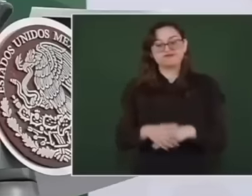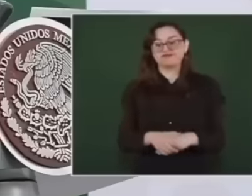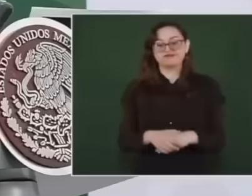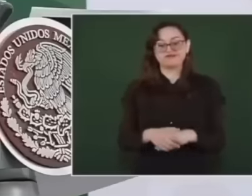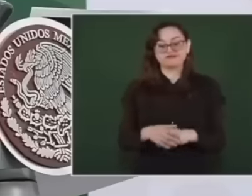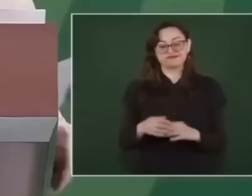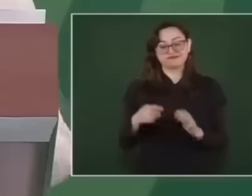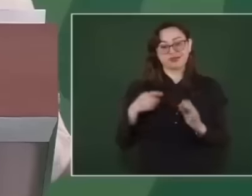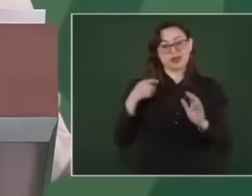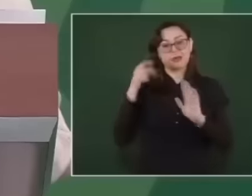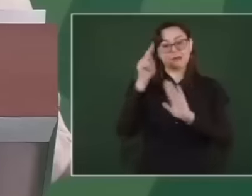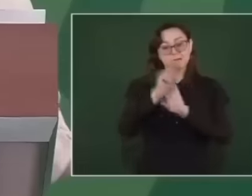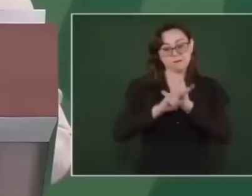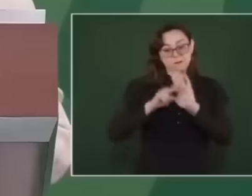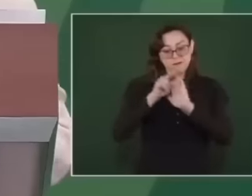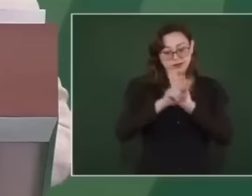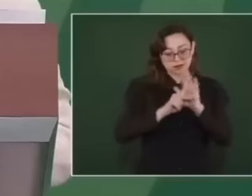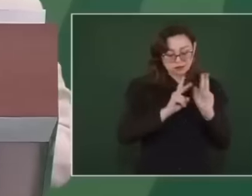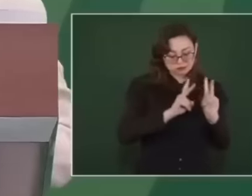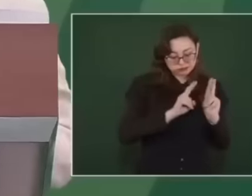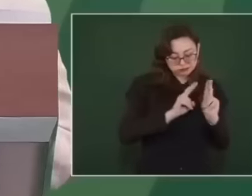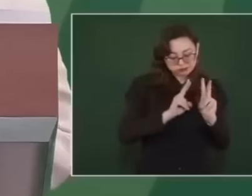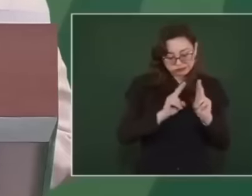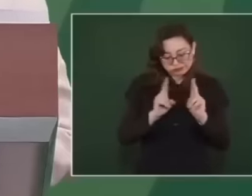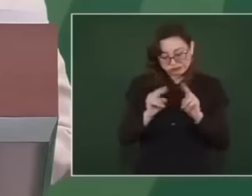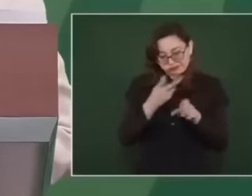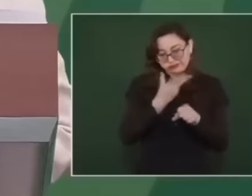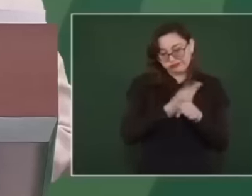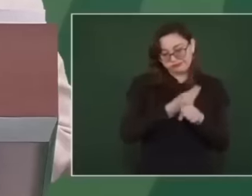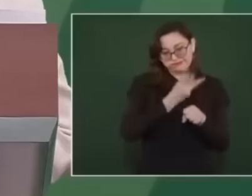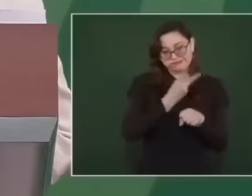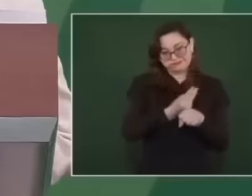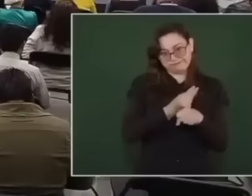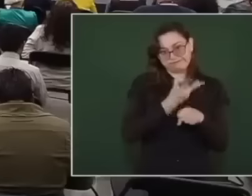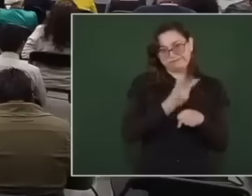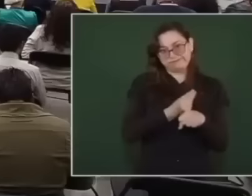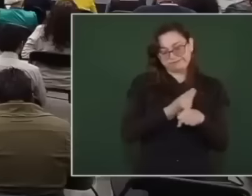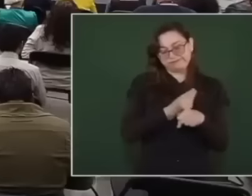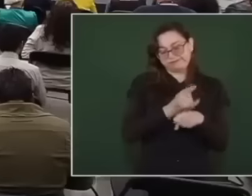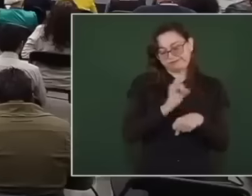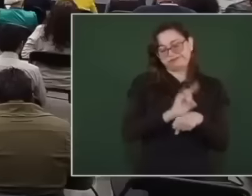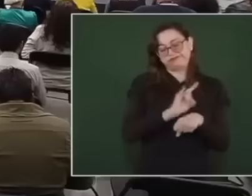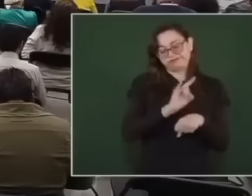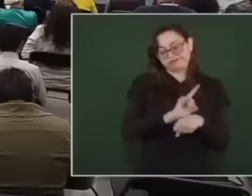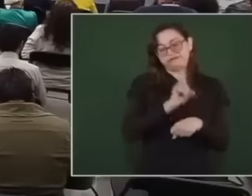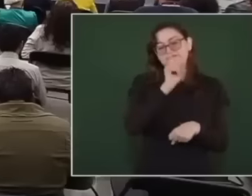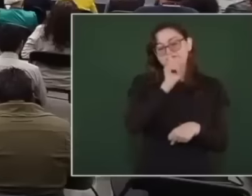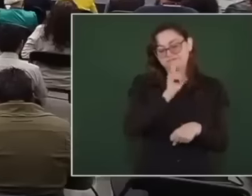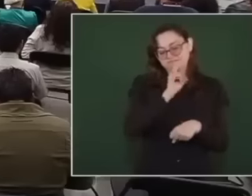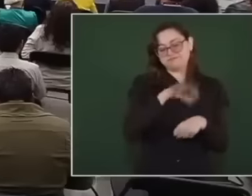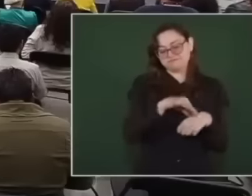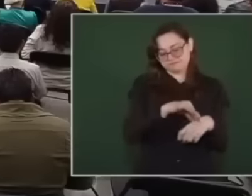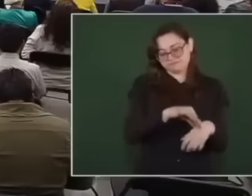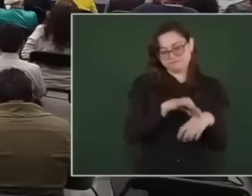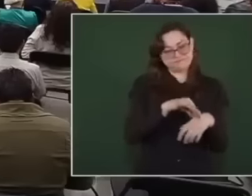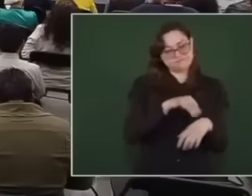untimely recordings, the megaproject did not achieve its objective of integrating national systems